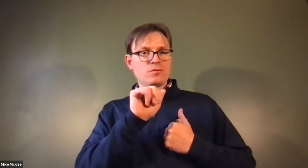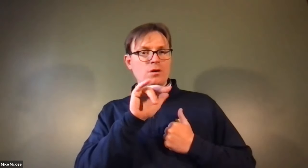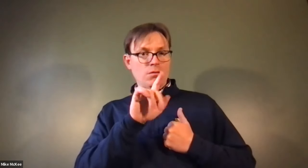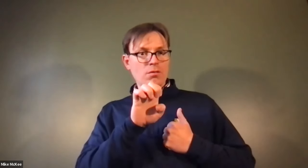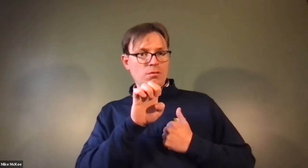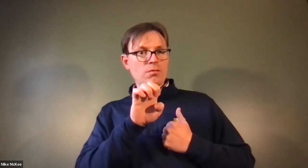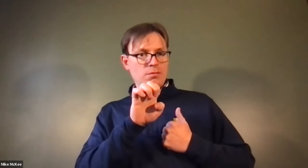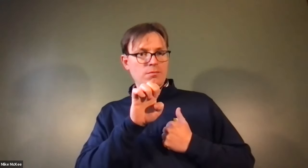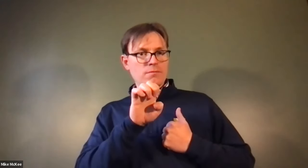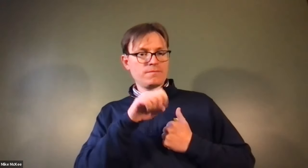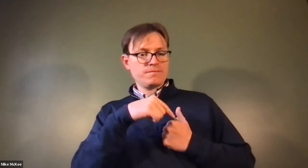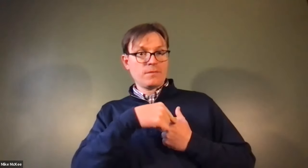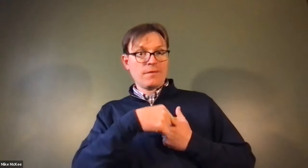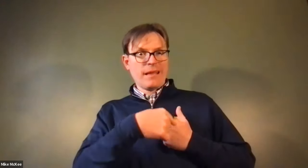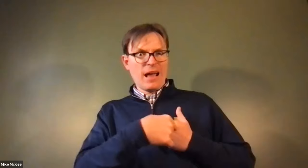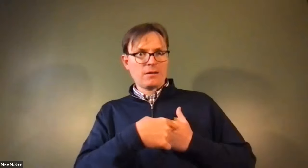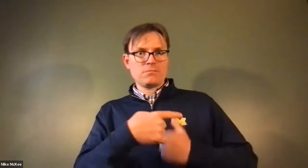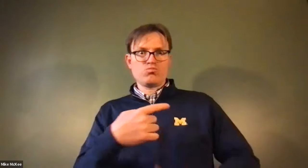James Cech: And then flows down into the Left ventricle.